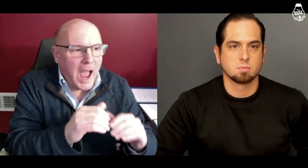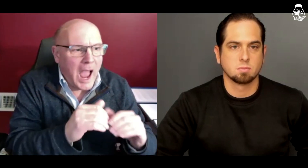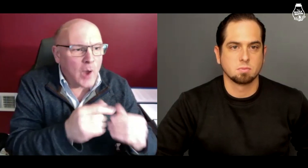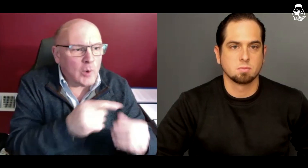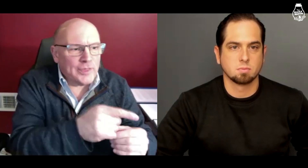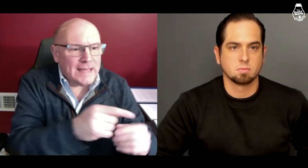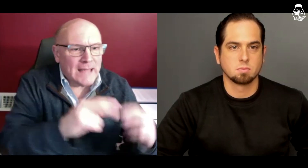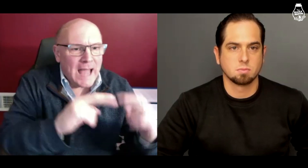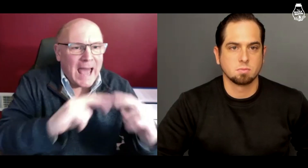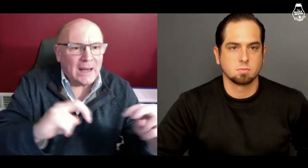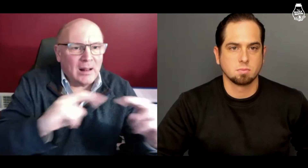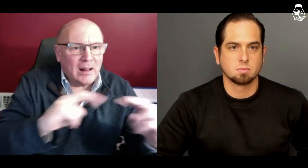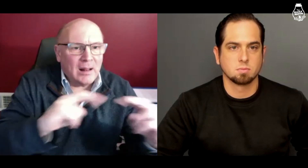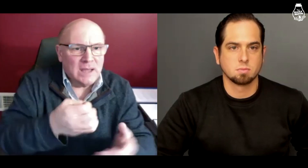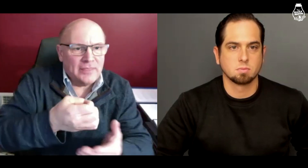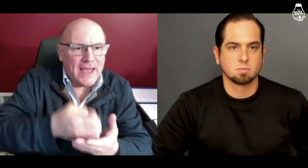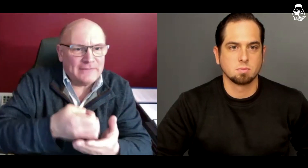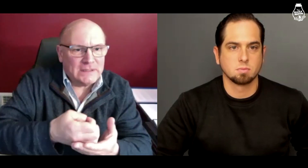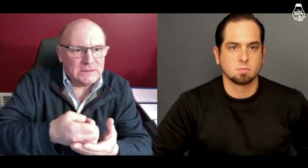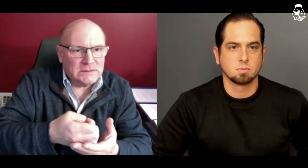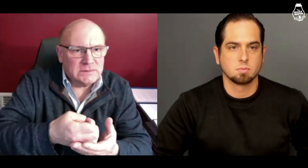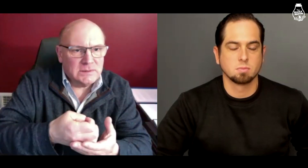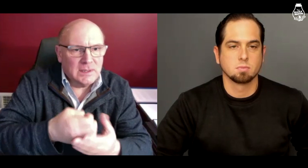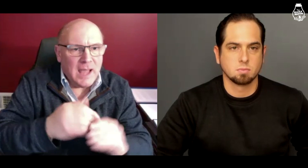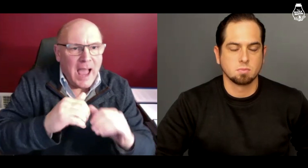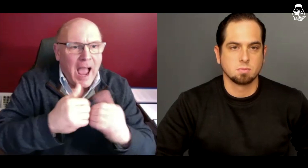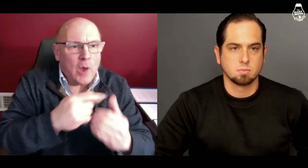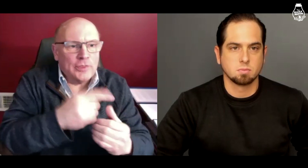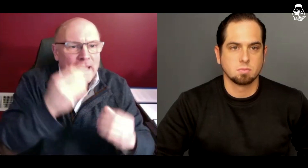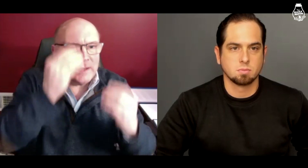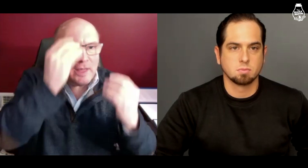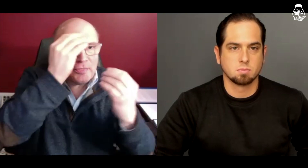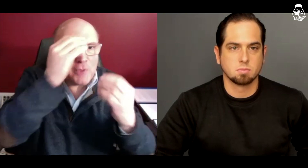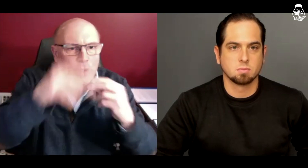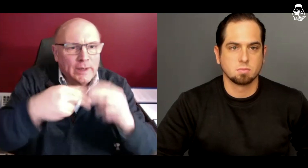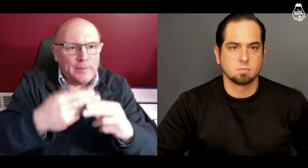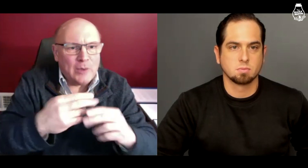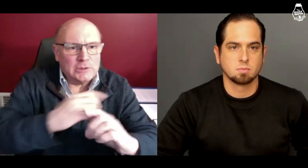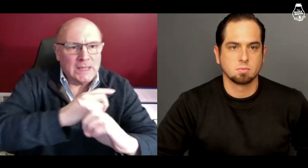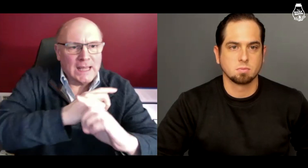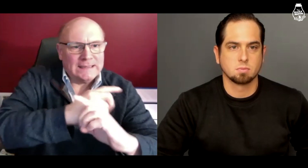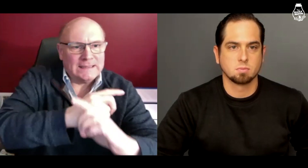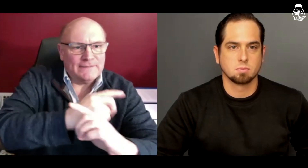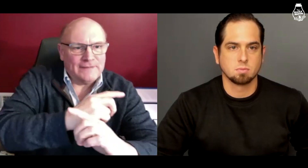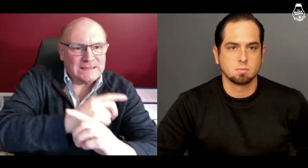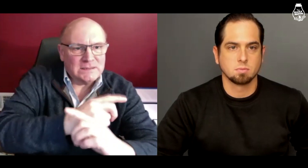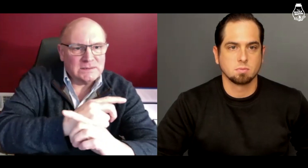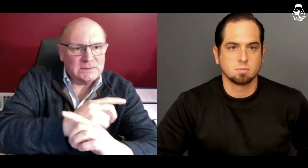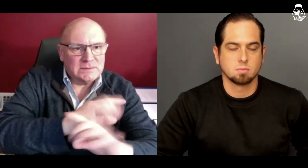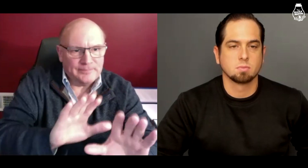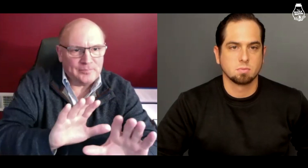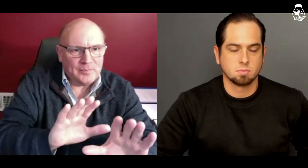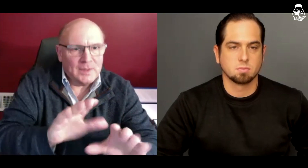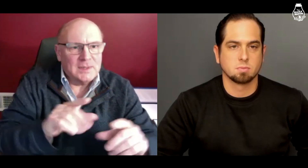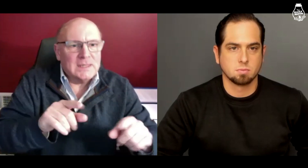and how they analyzed the evidence and how they thought about their defense.